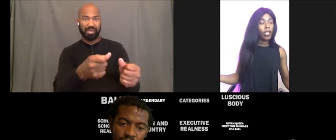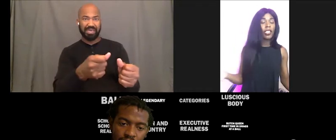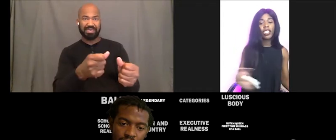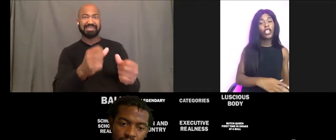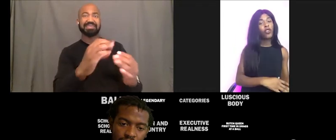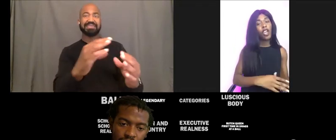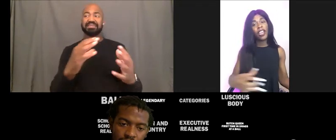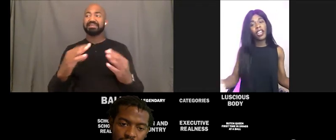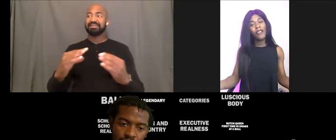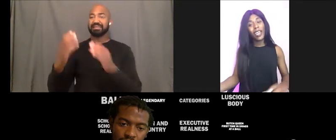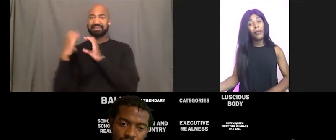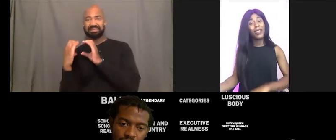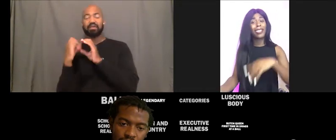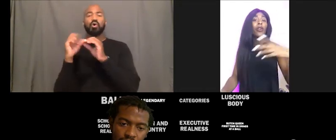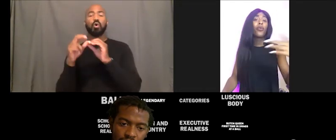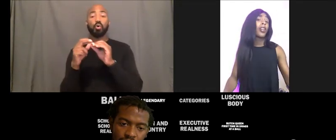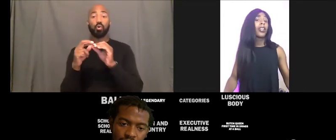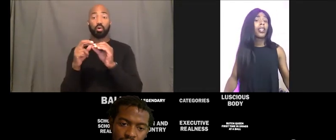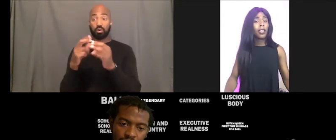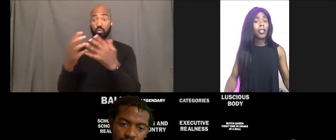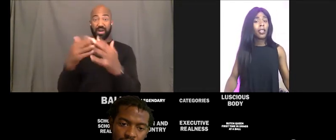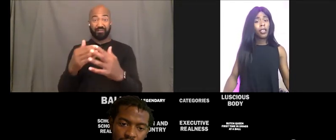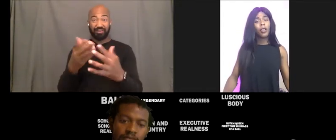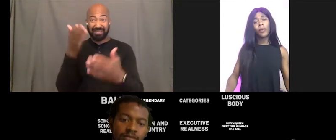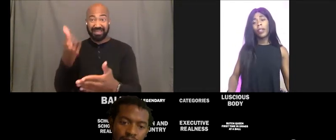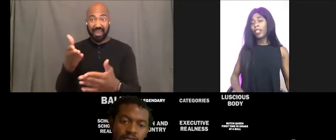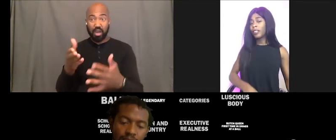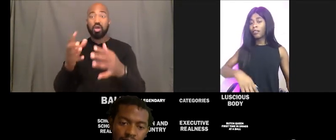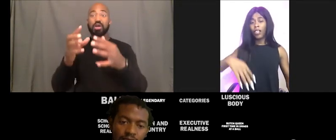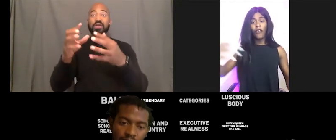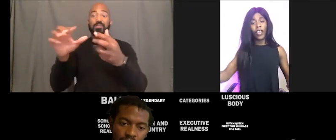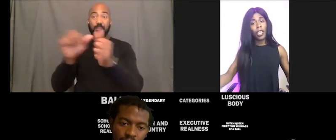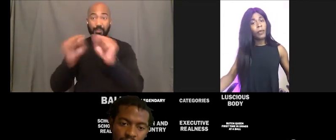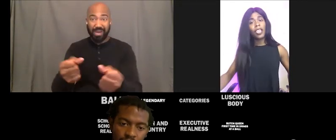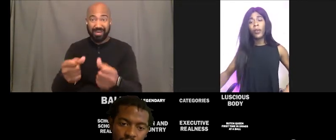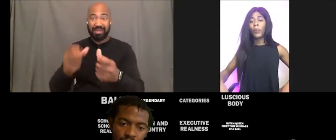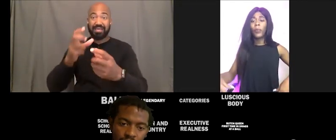And its just like you carrying it everyday, plus your work, plus your family